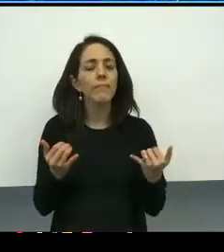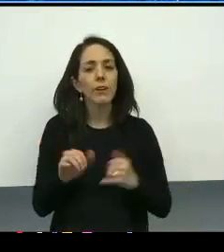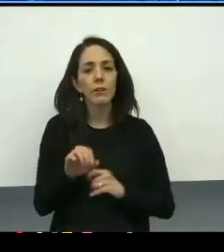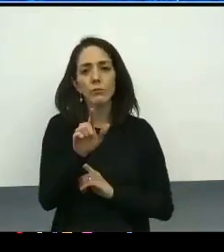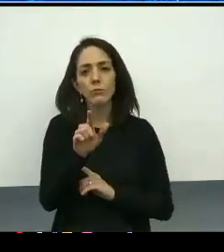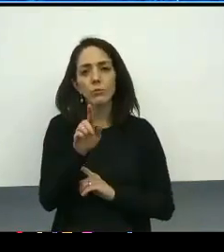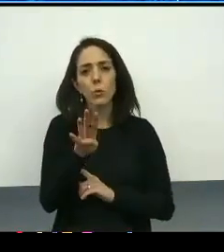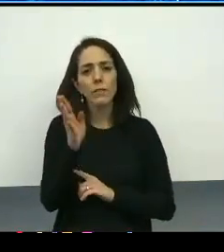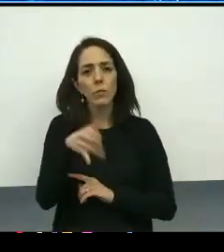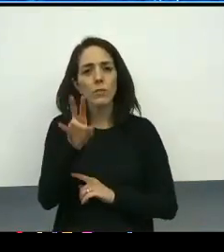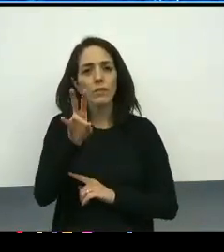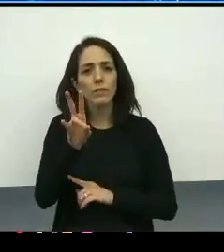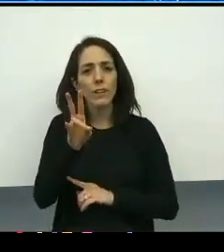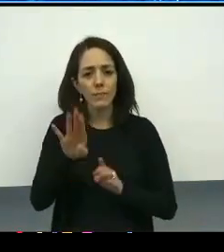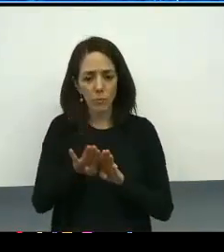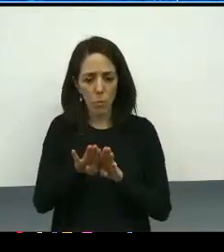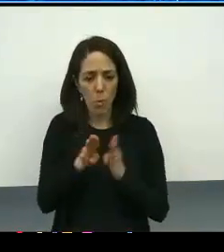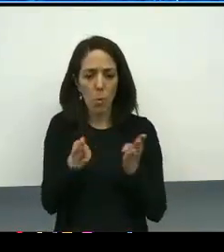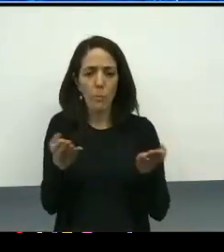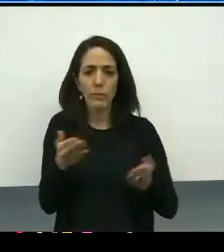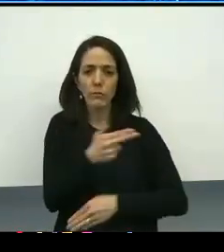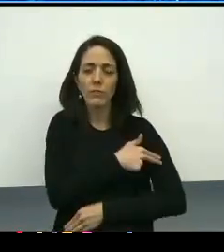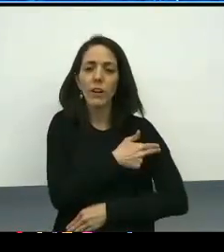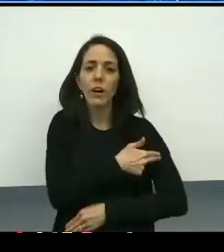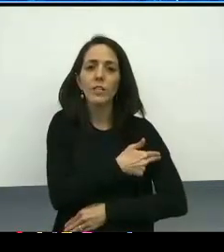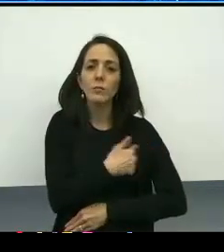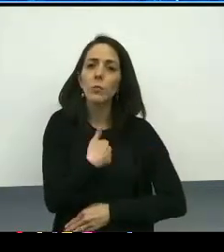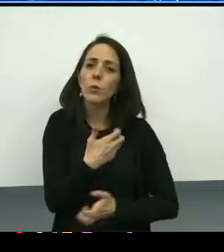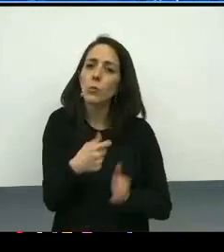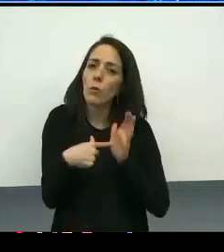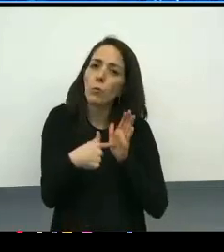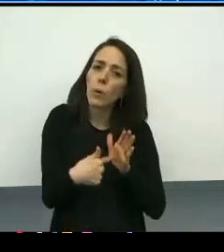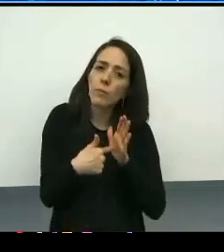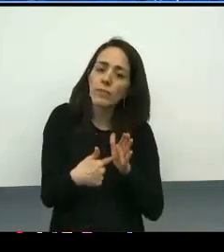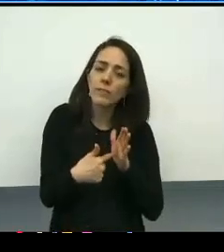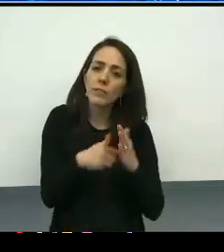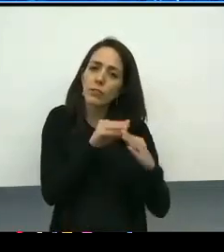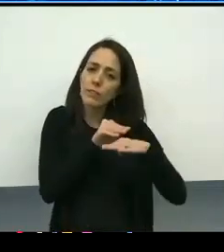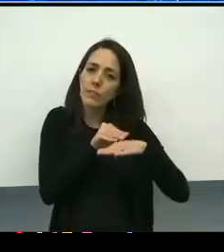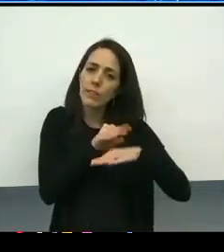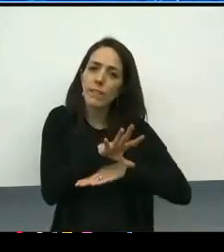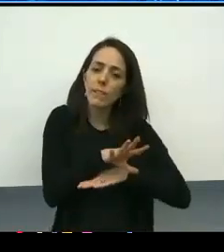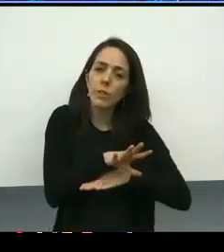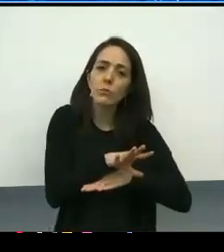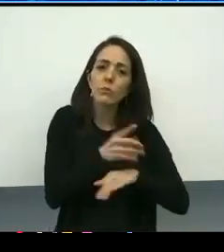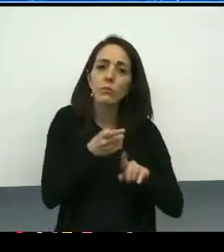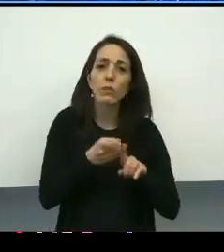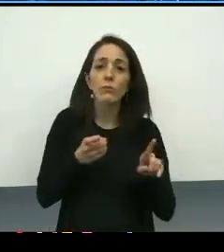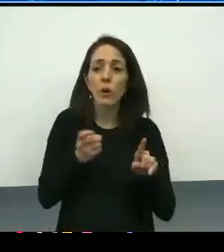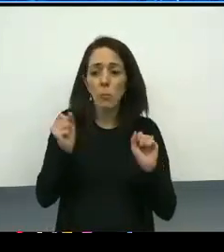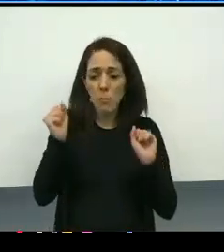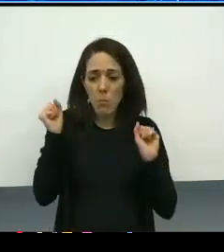and we wanted representation and inputs from 24/7 perspectives as well.